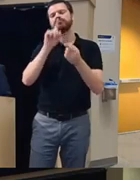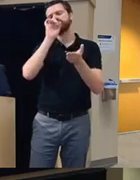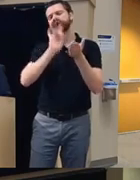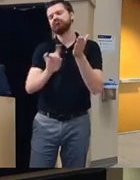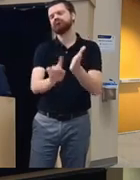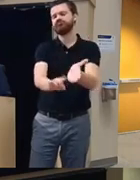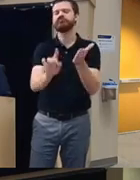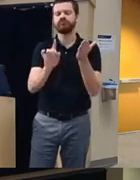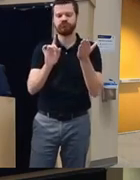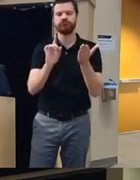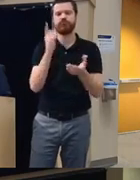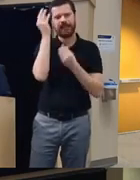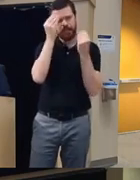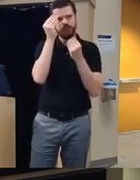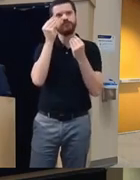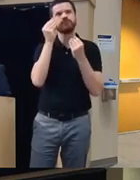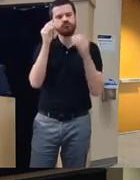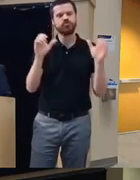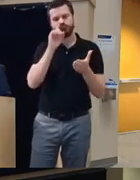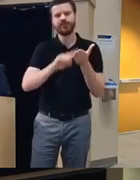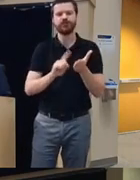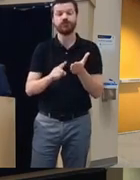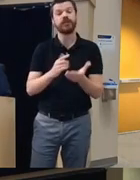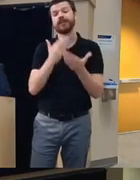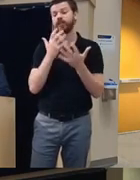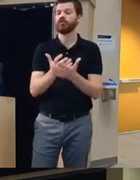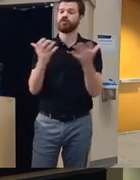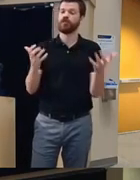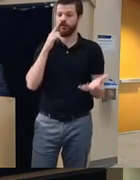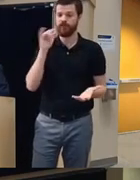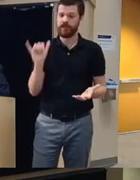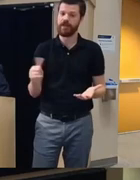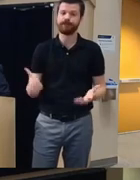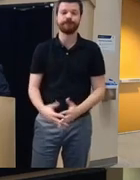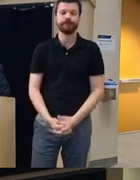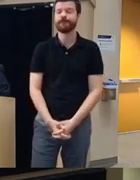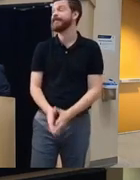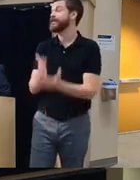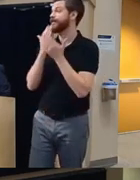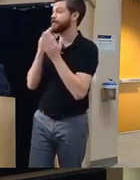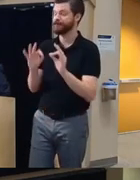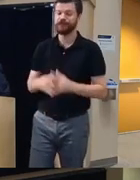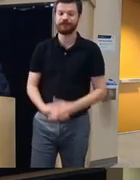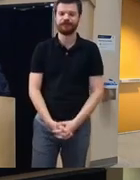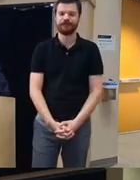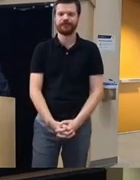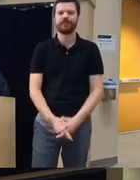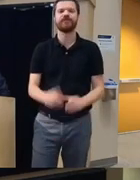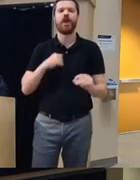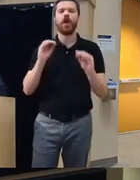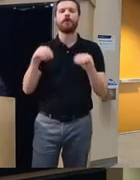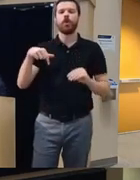and and think about it and do research so thank you so much for P so much I'm putting the q q